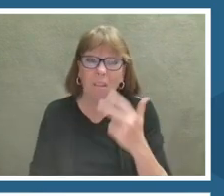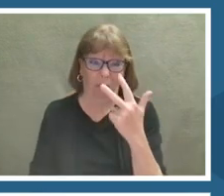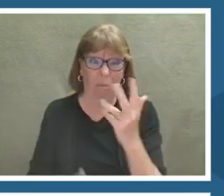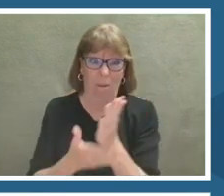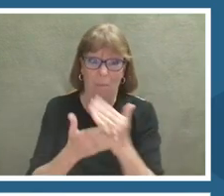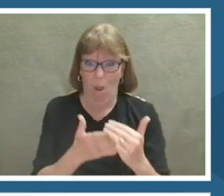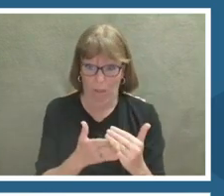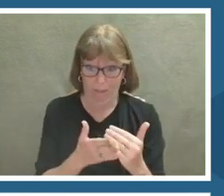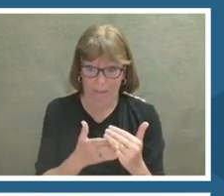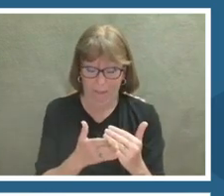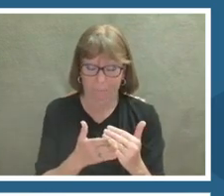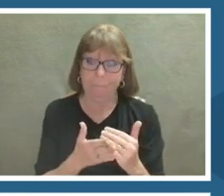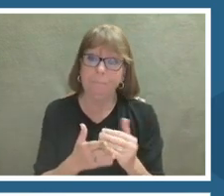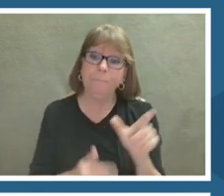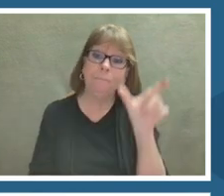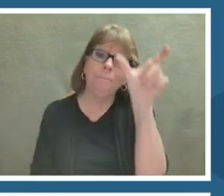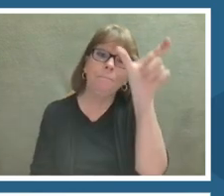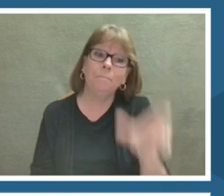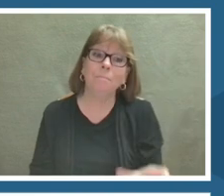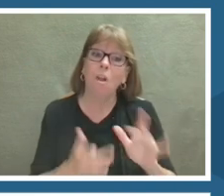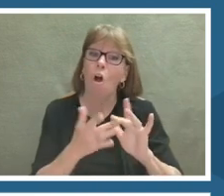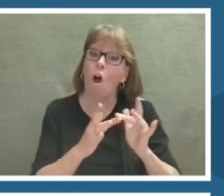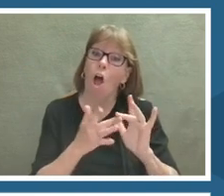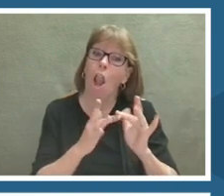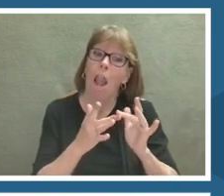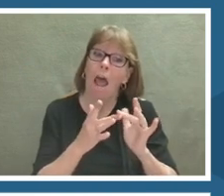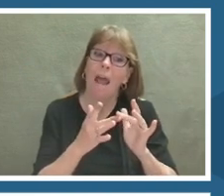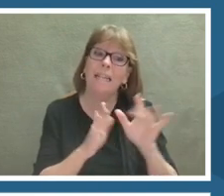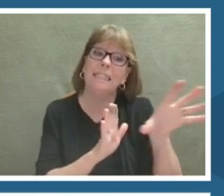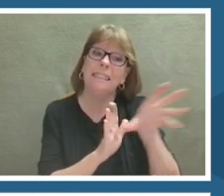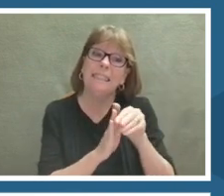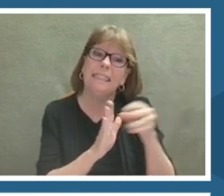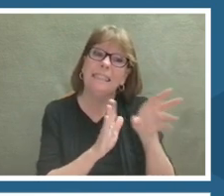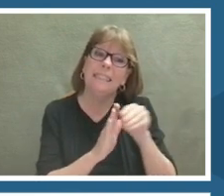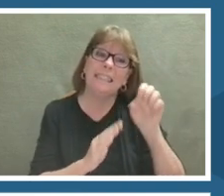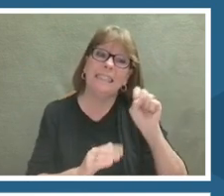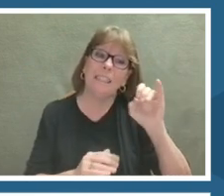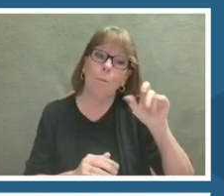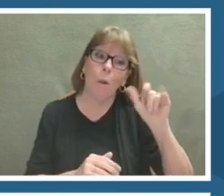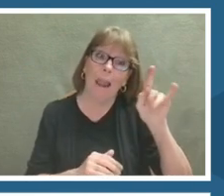On the left it has that online interactive simulation in the middle is a 360 YouTube